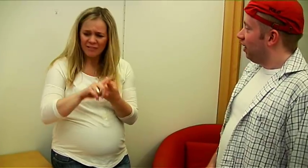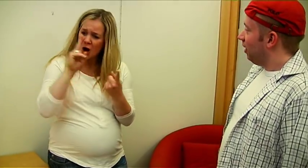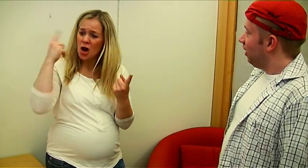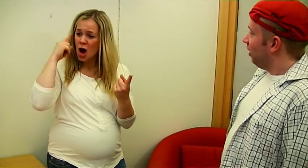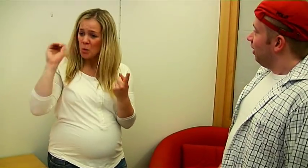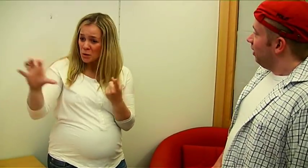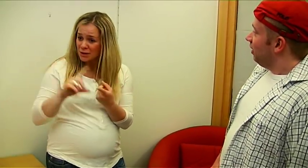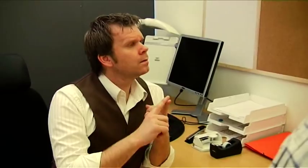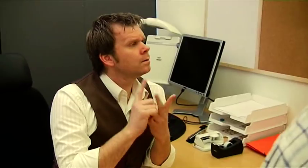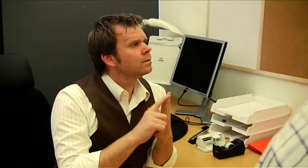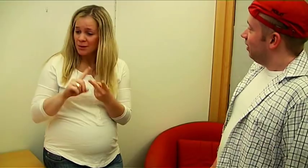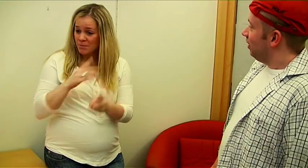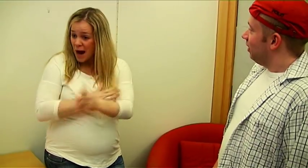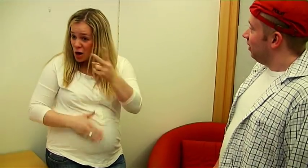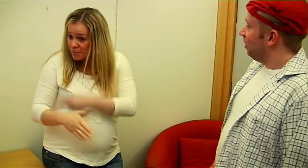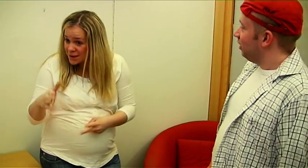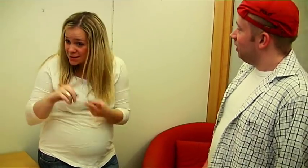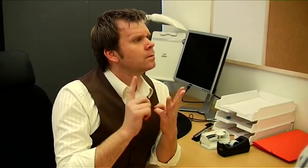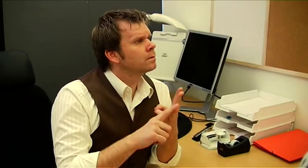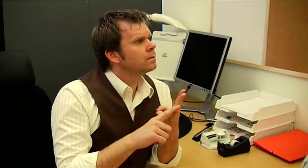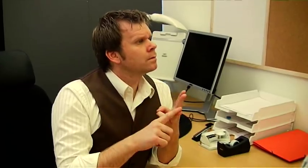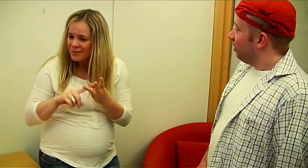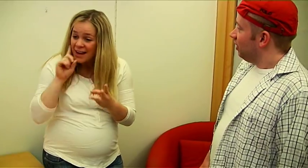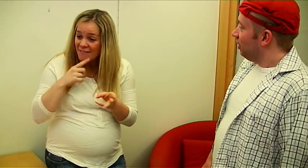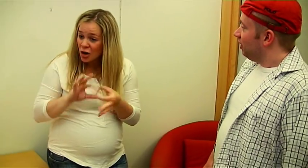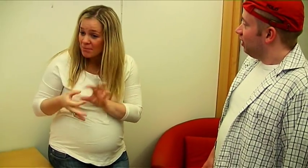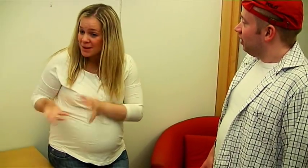Hearing Olympics, Paralympics and Deaflympics.